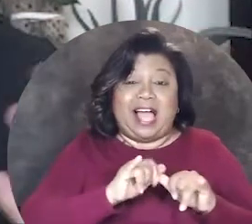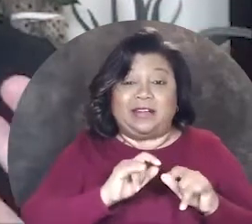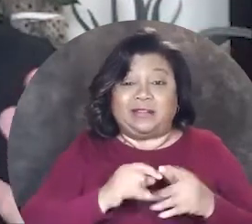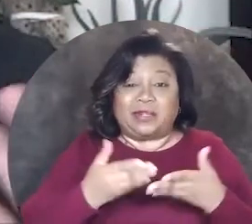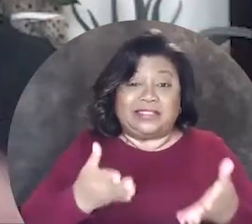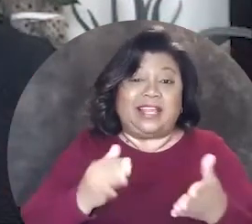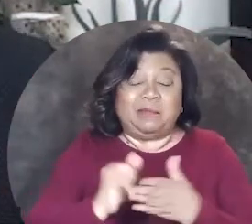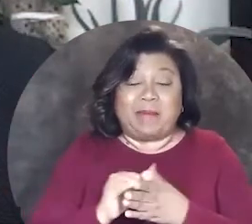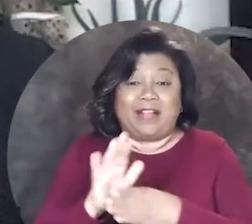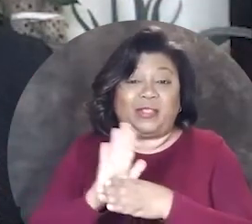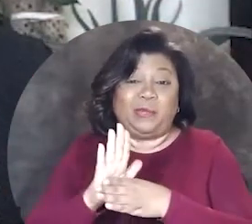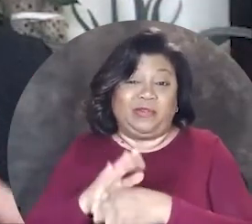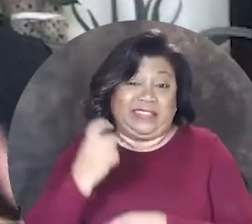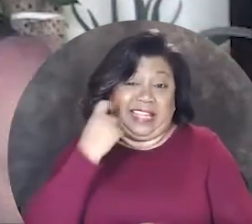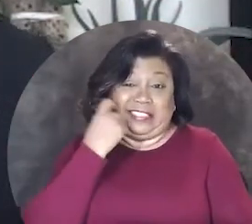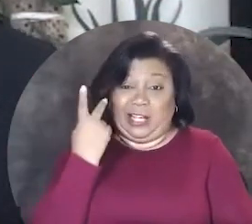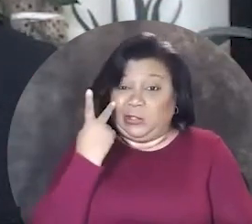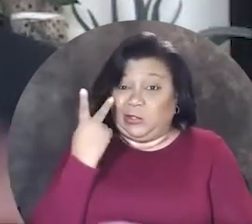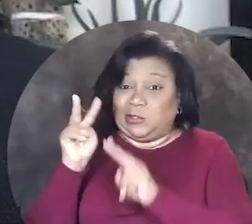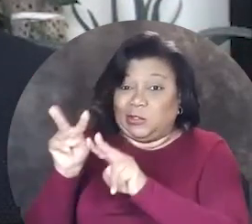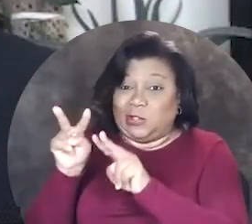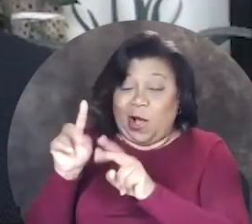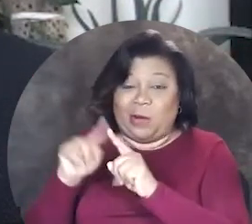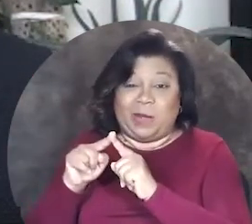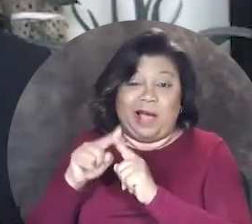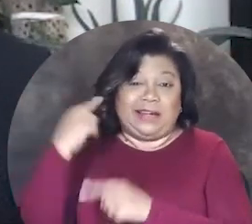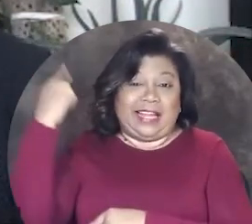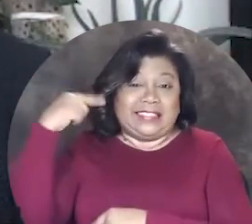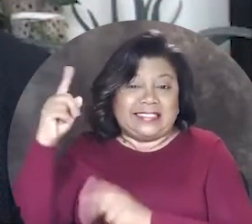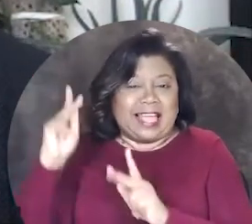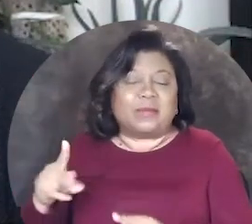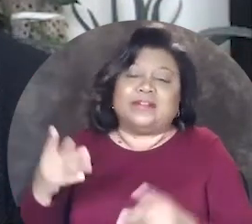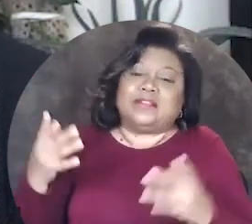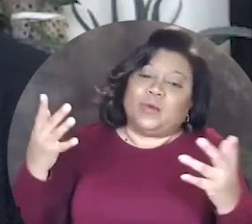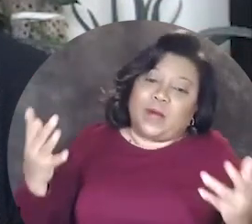are presented by the movie that they just saw about an insane person